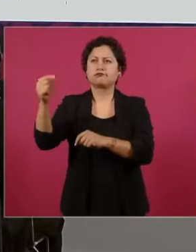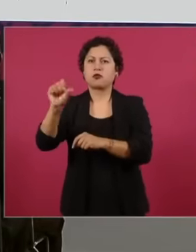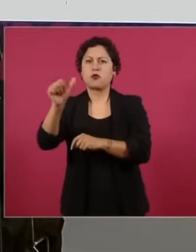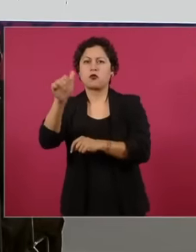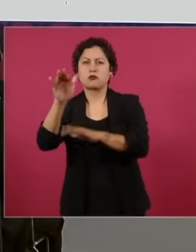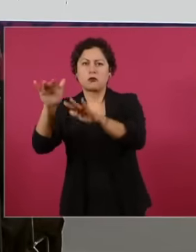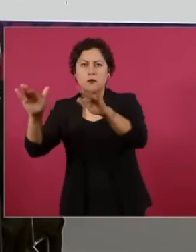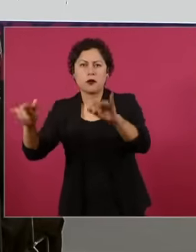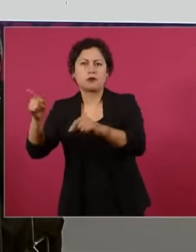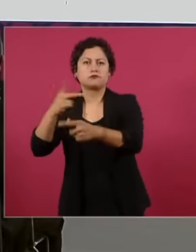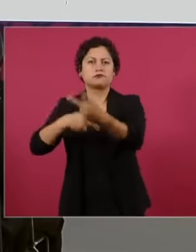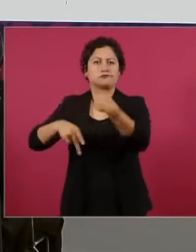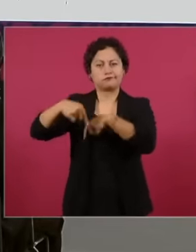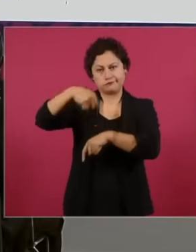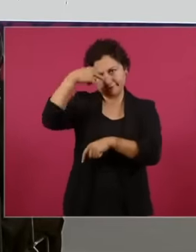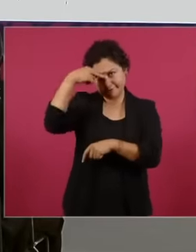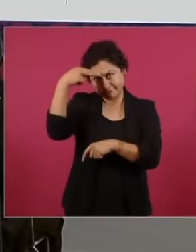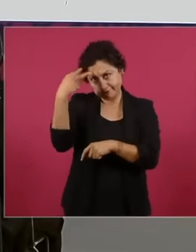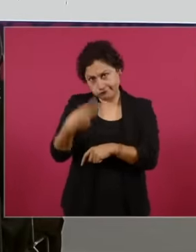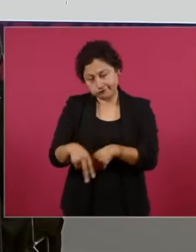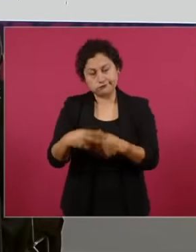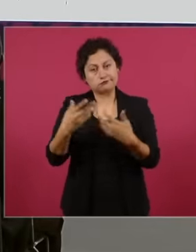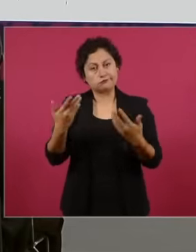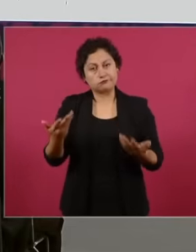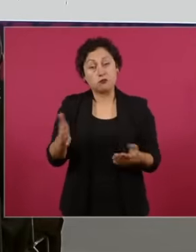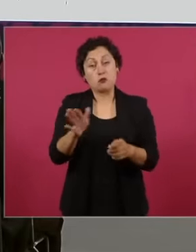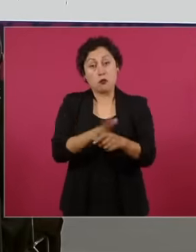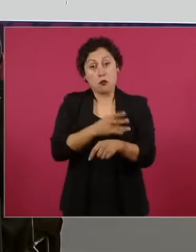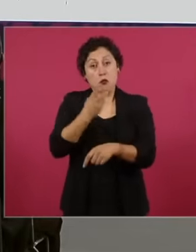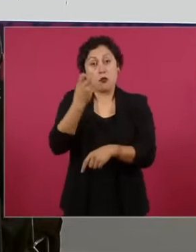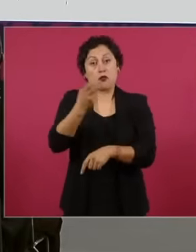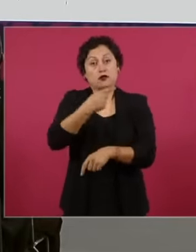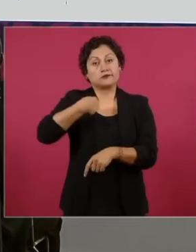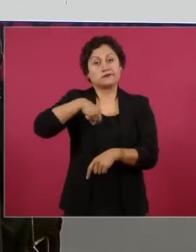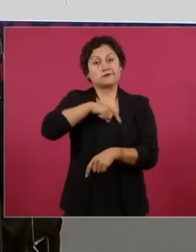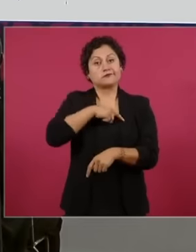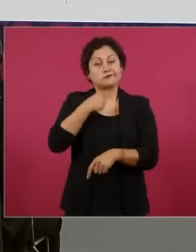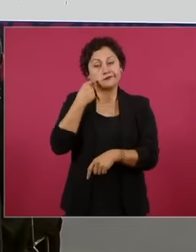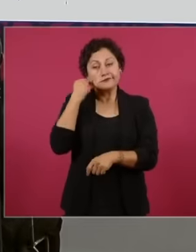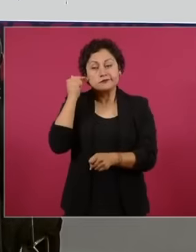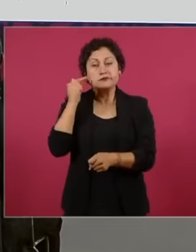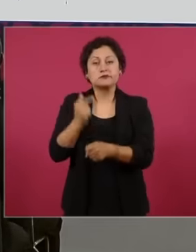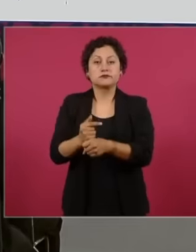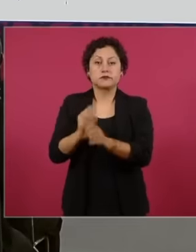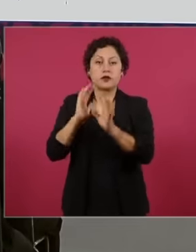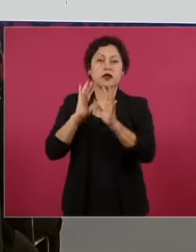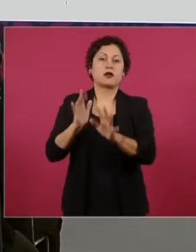context and aware of the importance that the tourism sector has for the